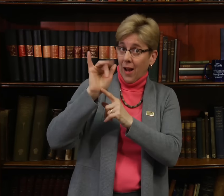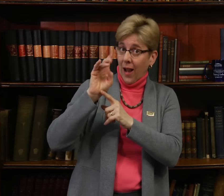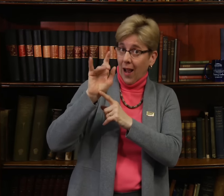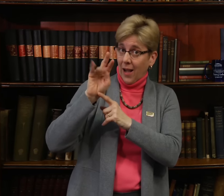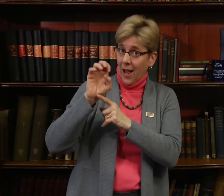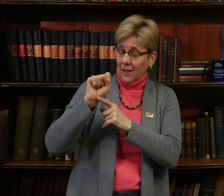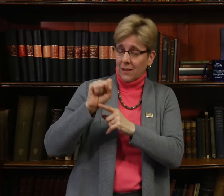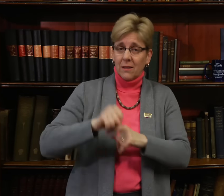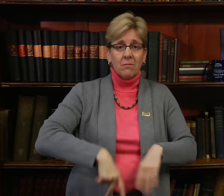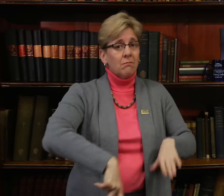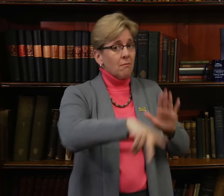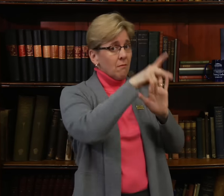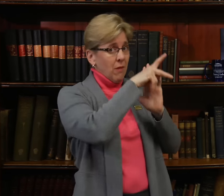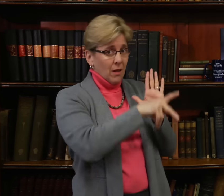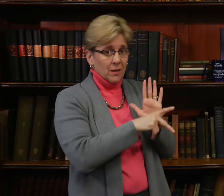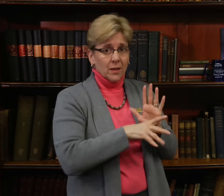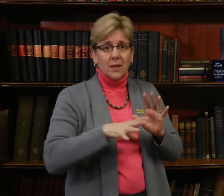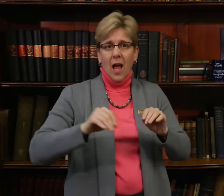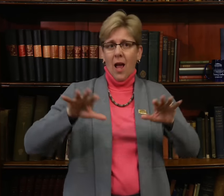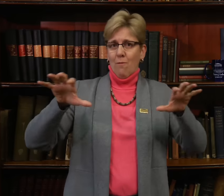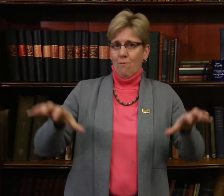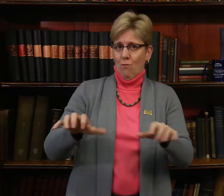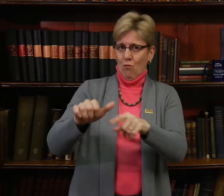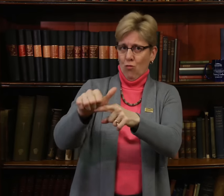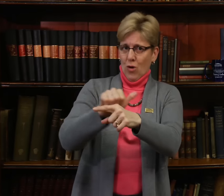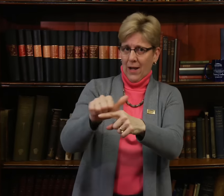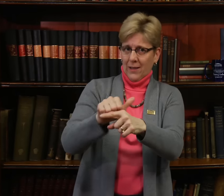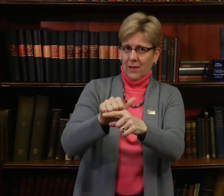that shall inform guidelines, policies, and practice